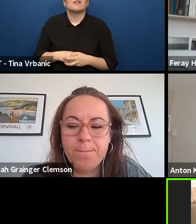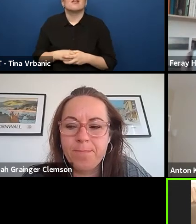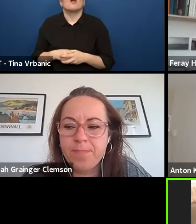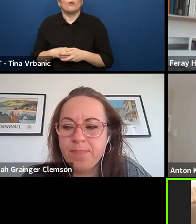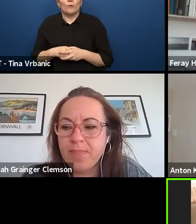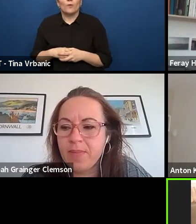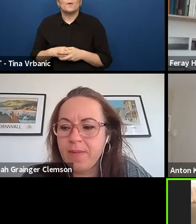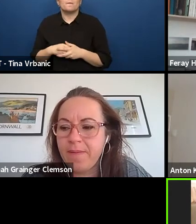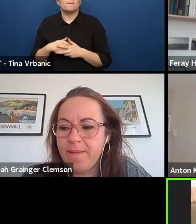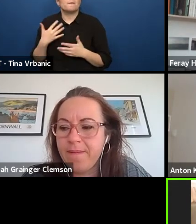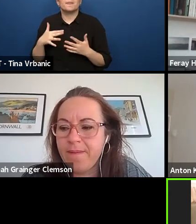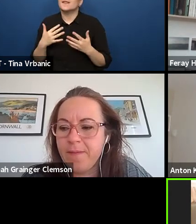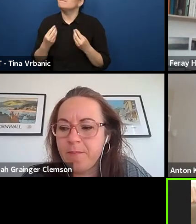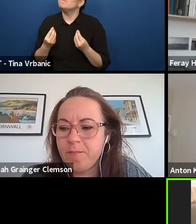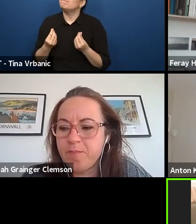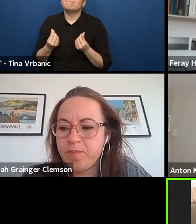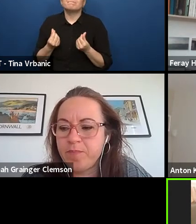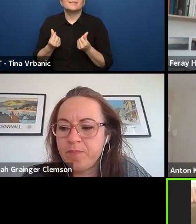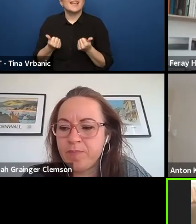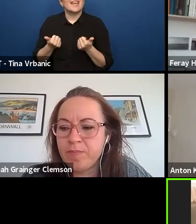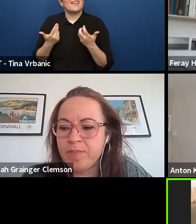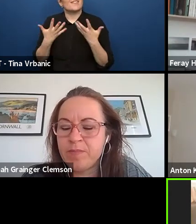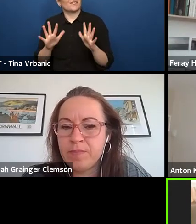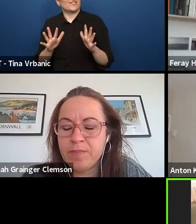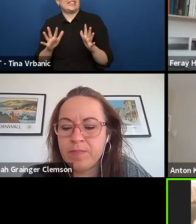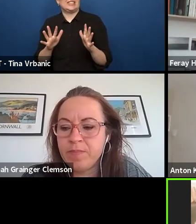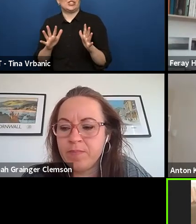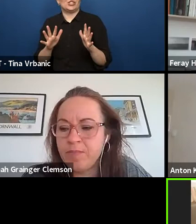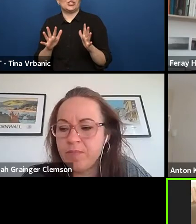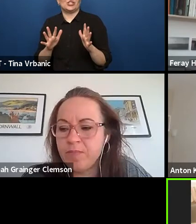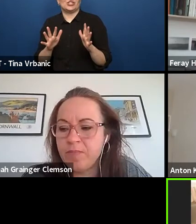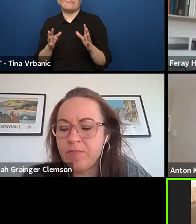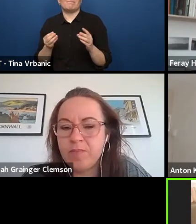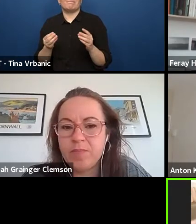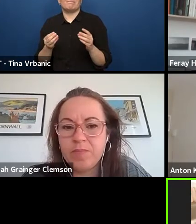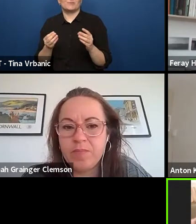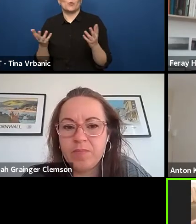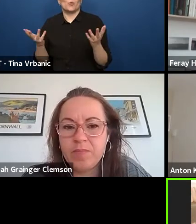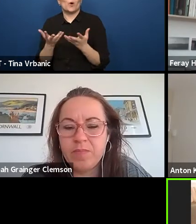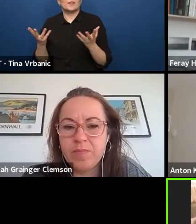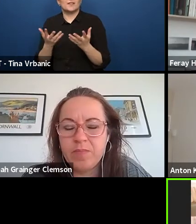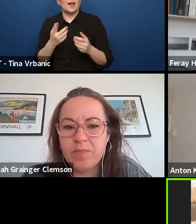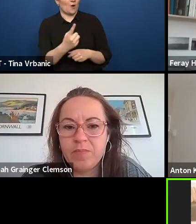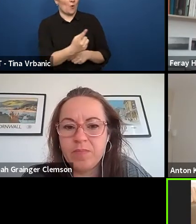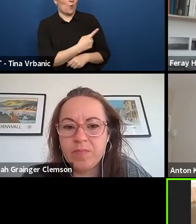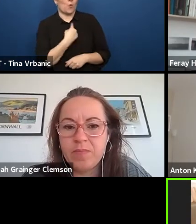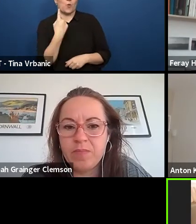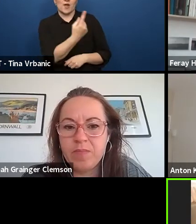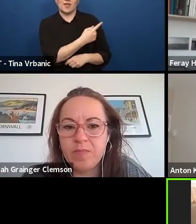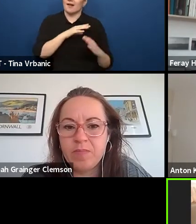is that we don't give ourselves enough time to listen to them.